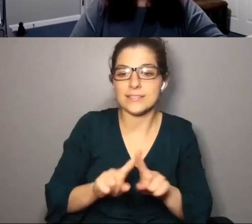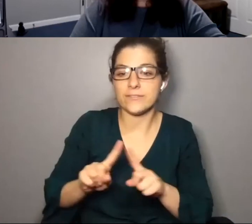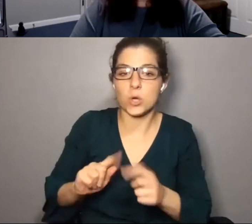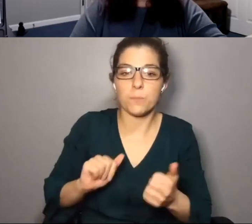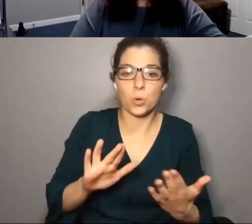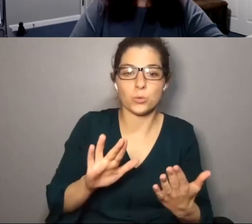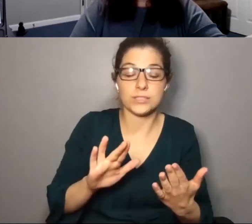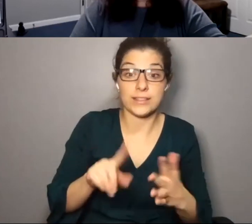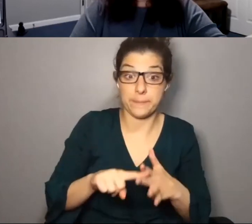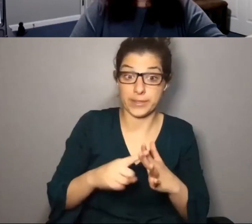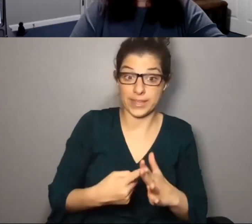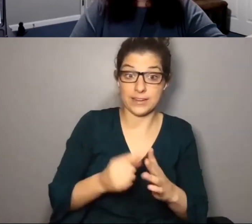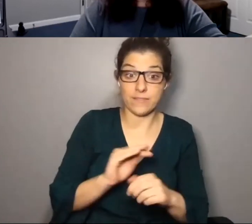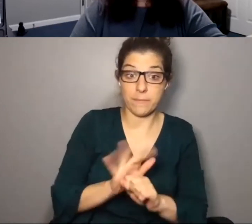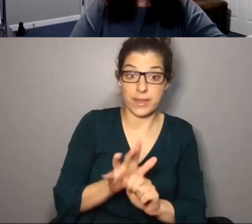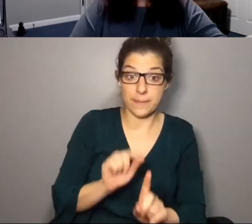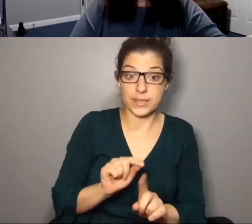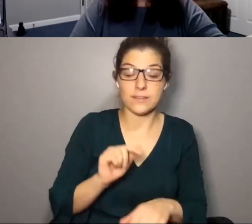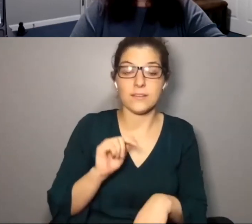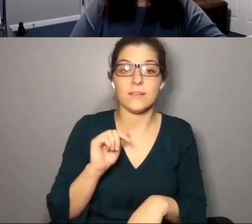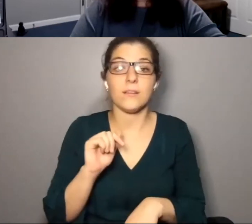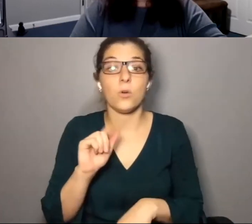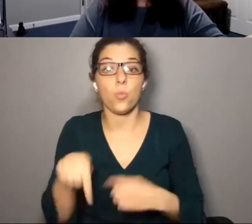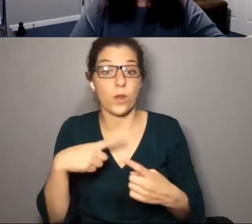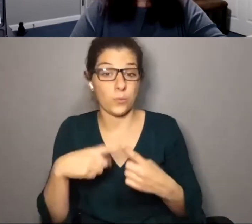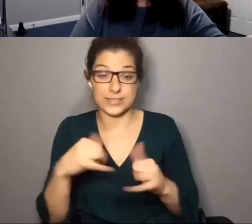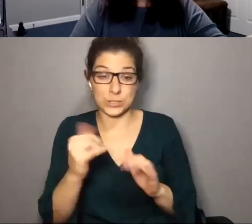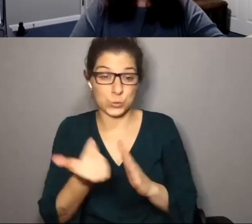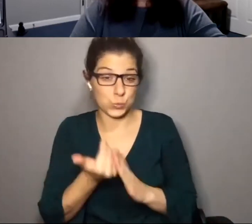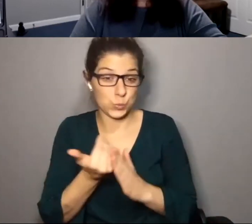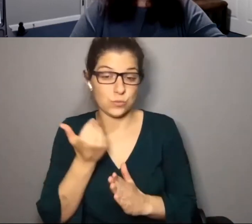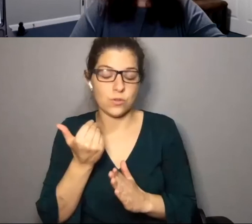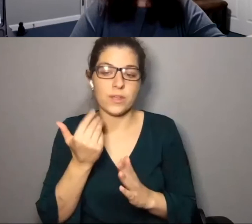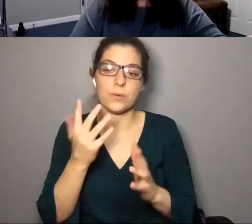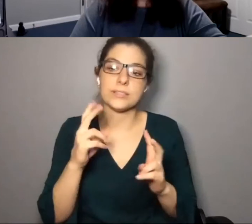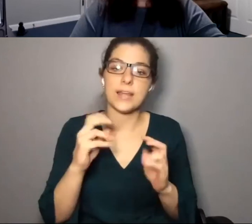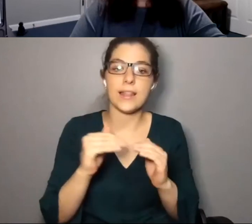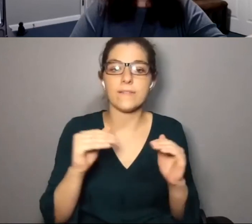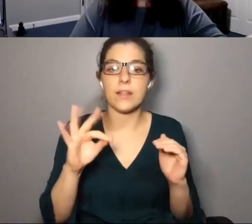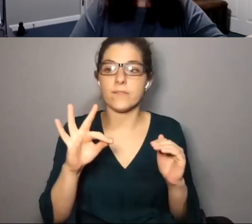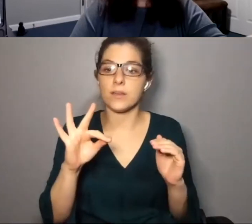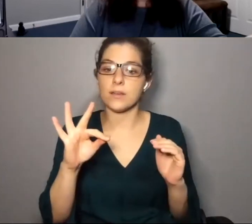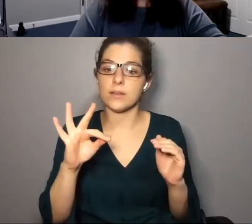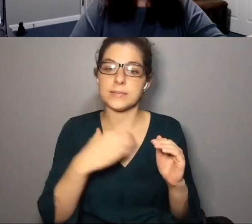approaches to this at the beginning of the pandemic when it was all still new, so there was a level of